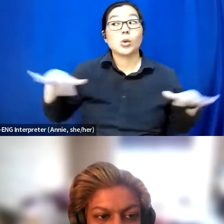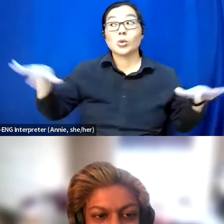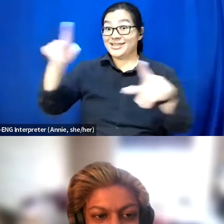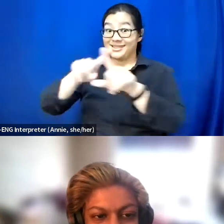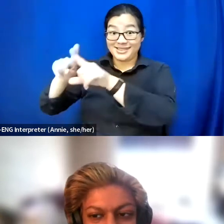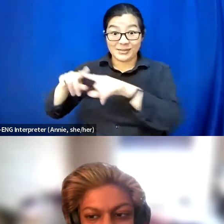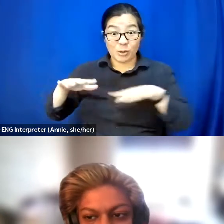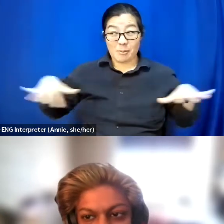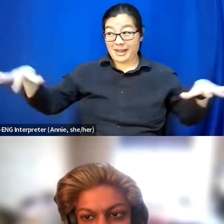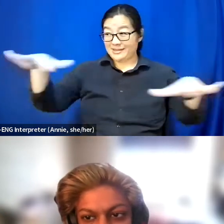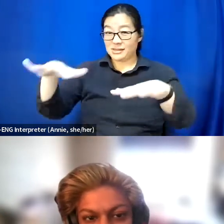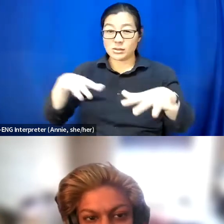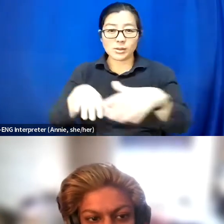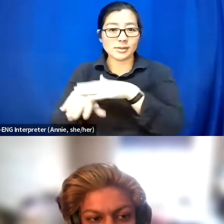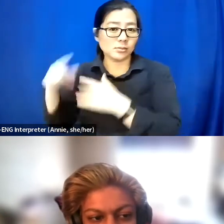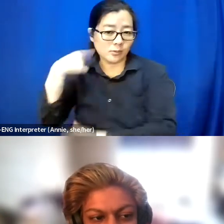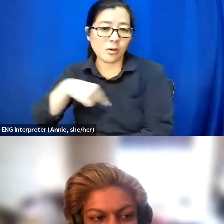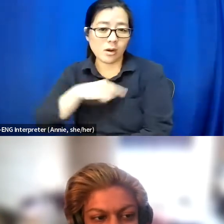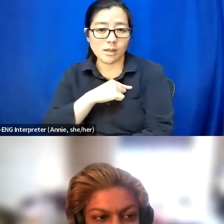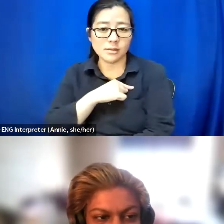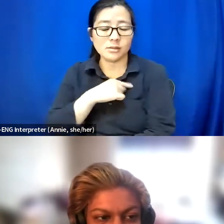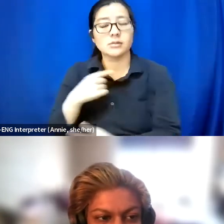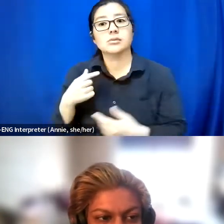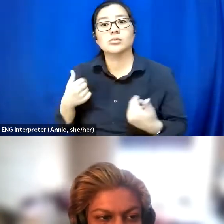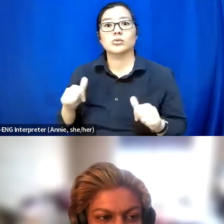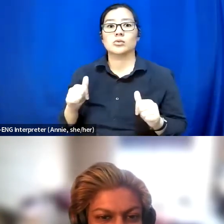and really kind of trying to make it as inclusive as possible.